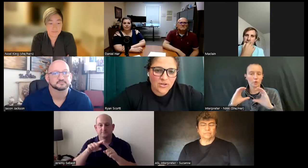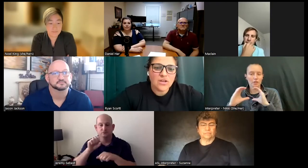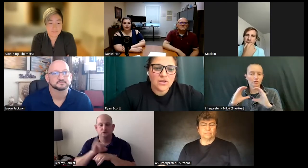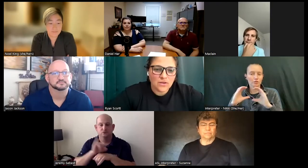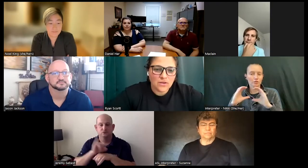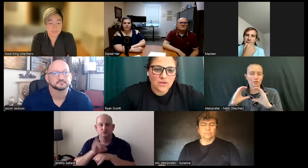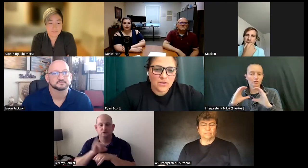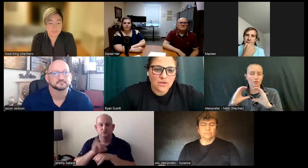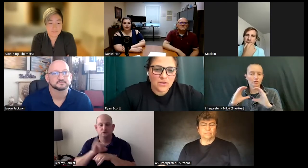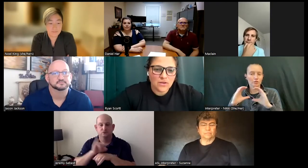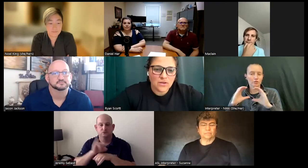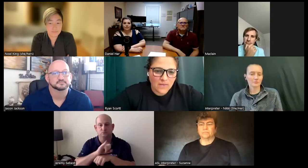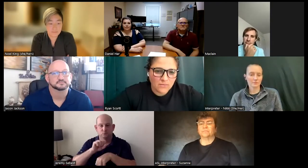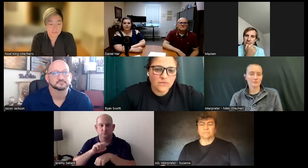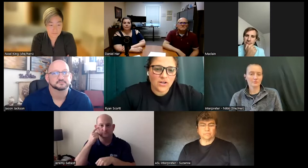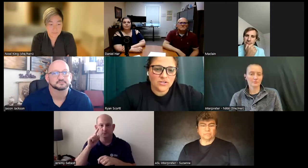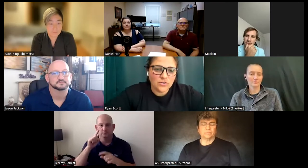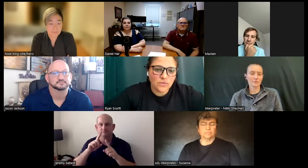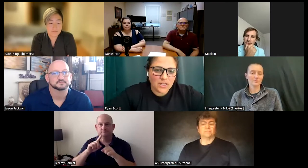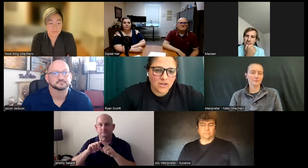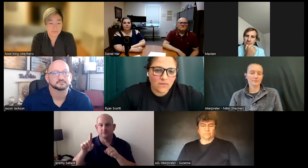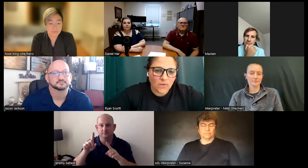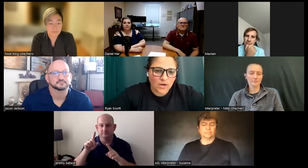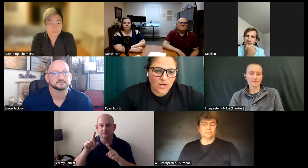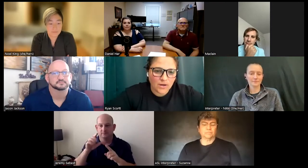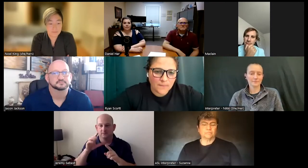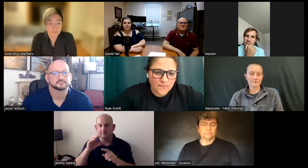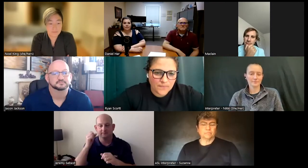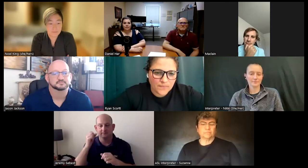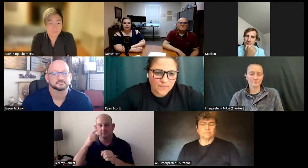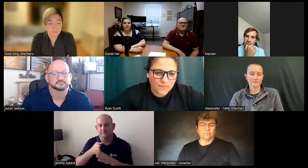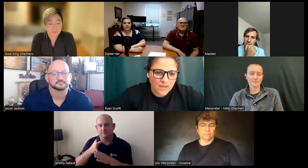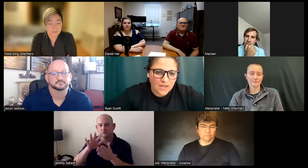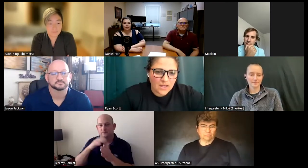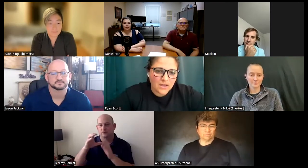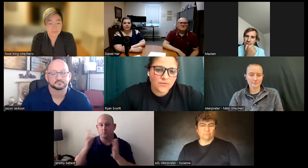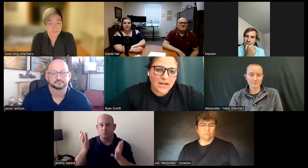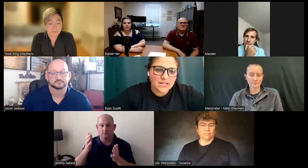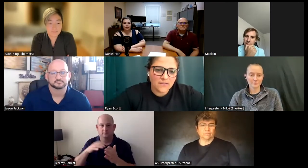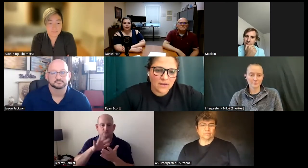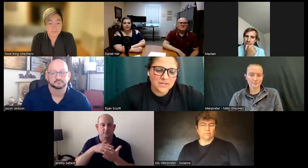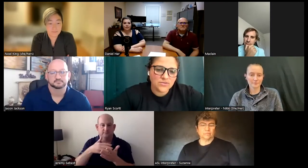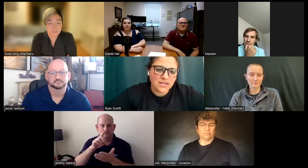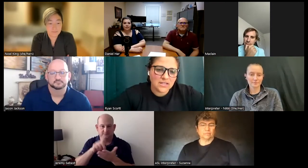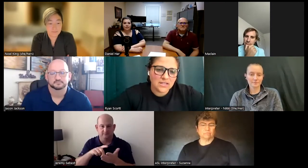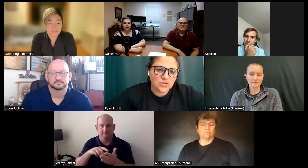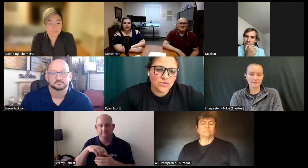and then moved on to working for a variety of companies related to